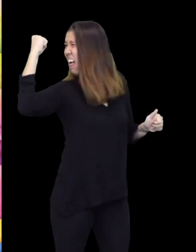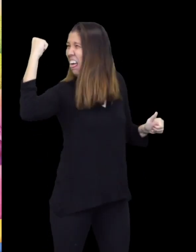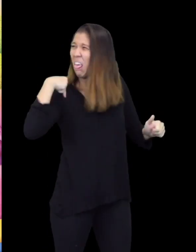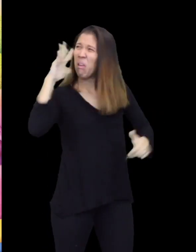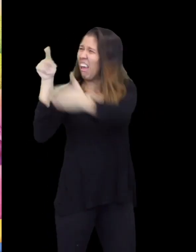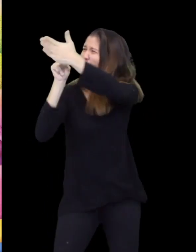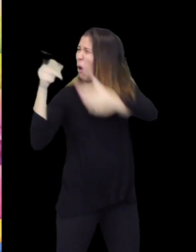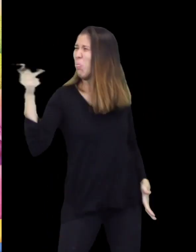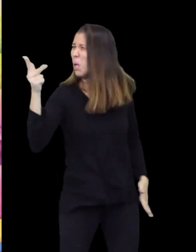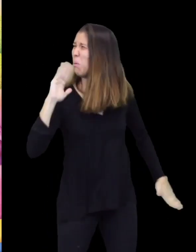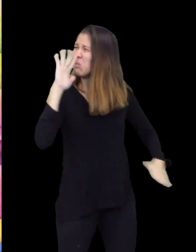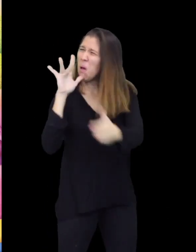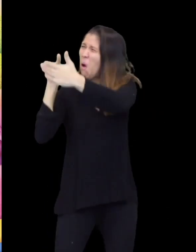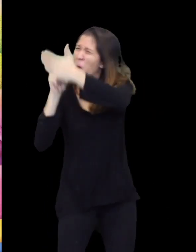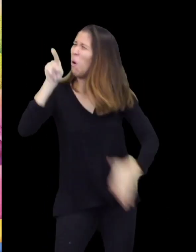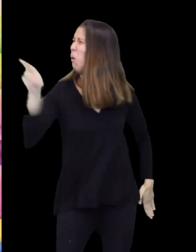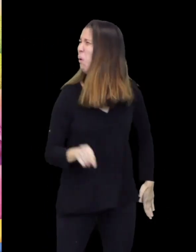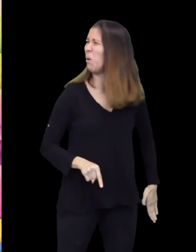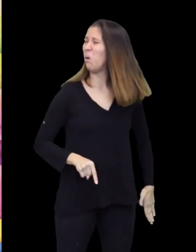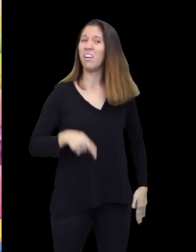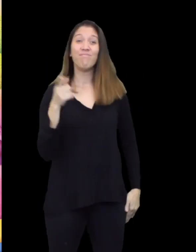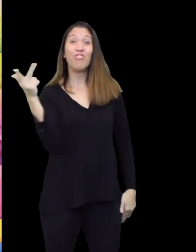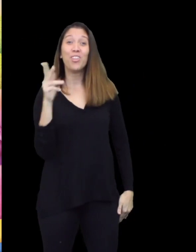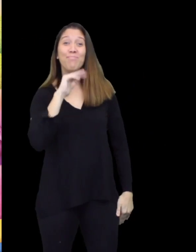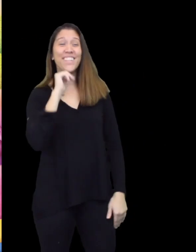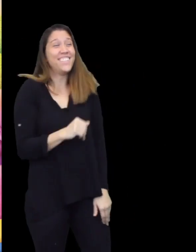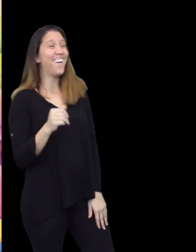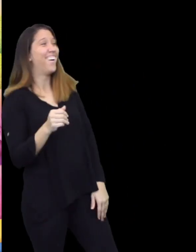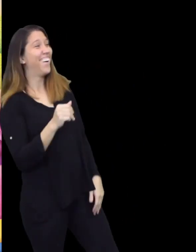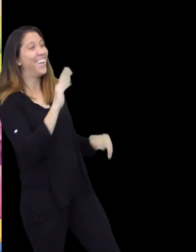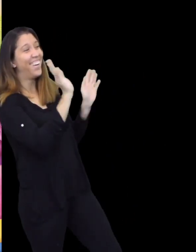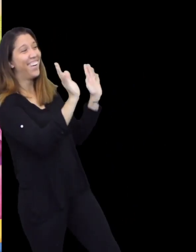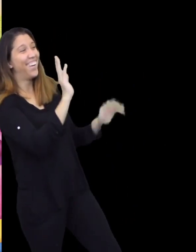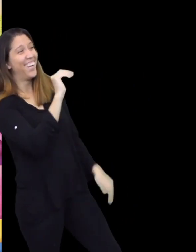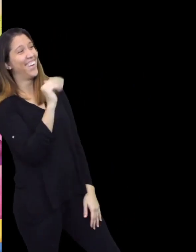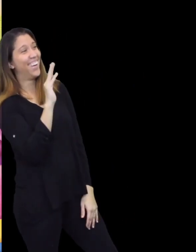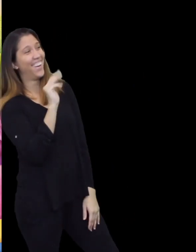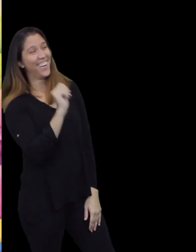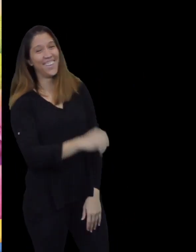I'lll get you one day, three little pigs! The three little pigs waved good-bye with a smile.